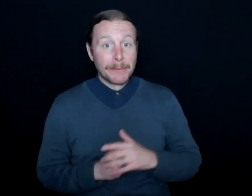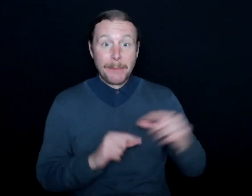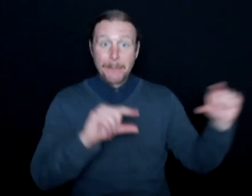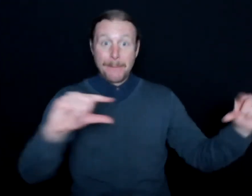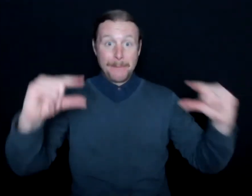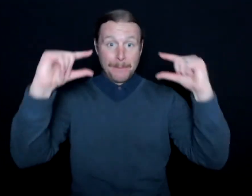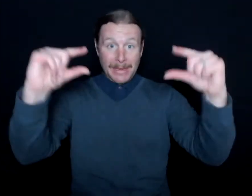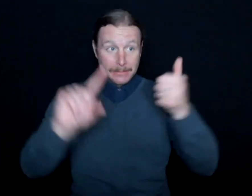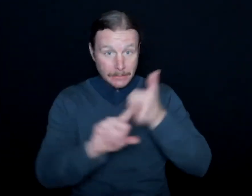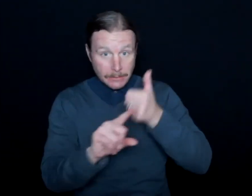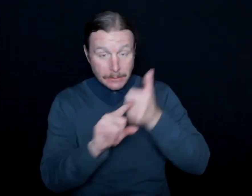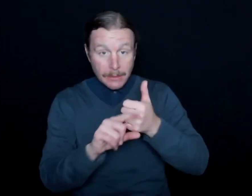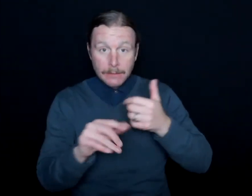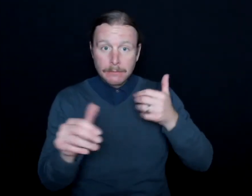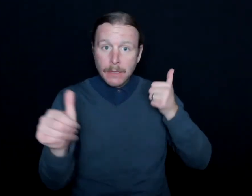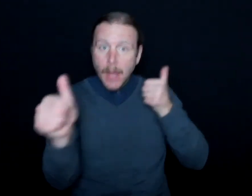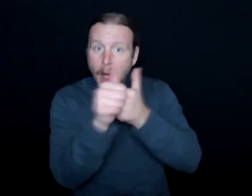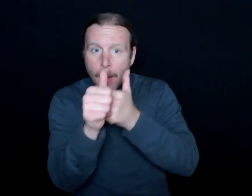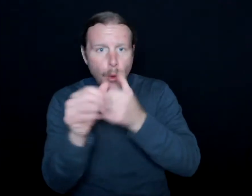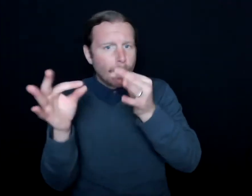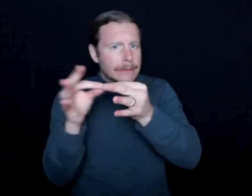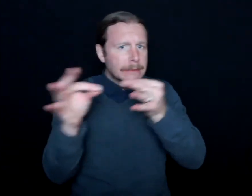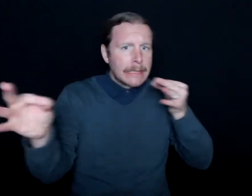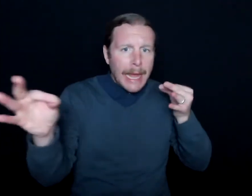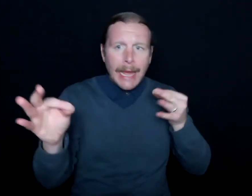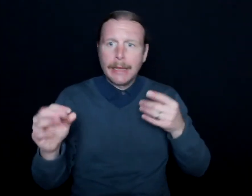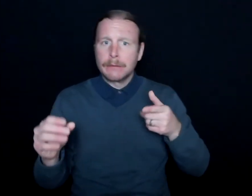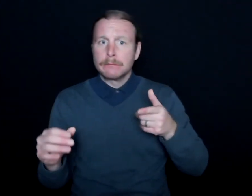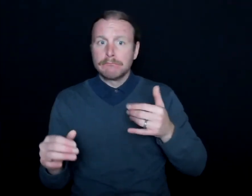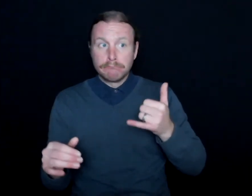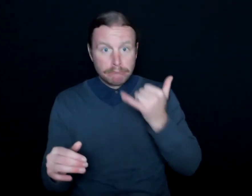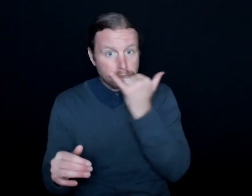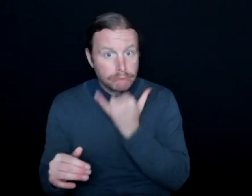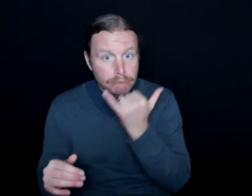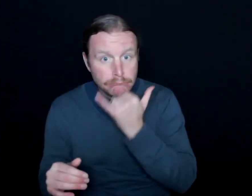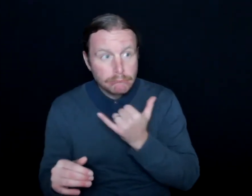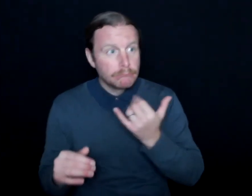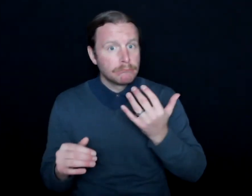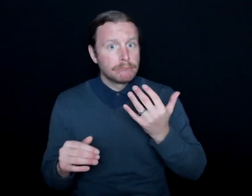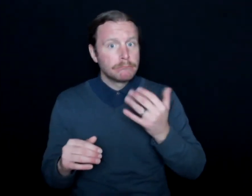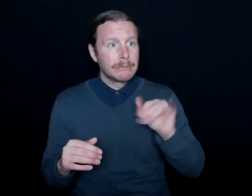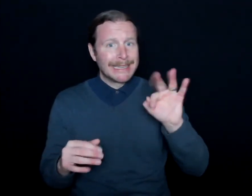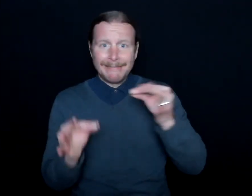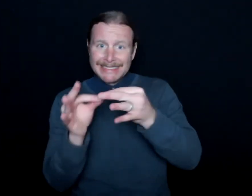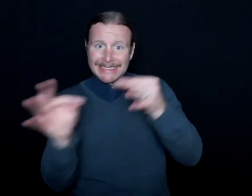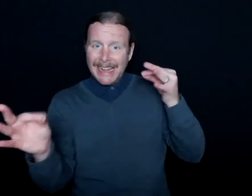is it up to speed? Are there delays? If it's delayed, it's inaccessible.